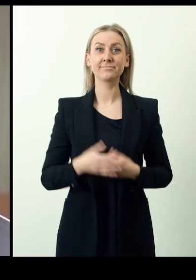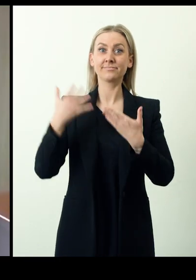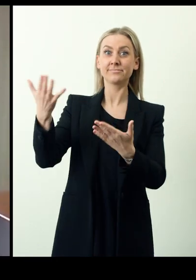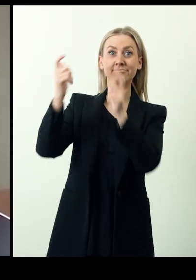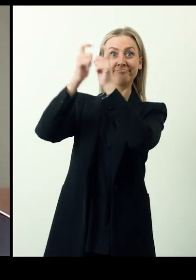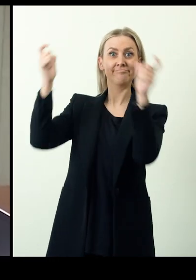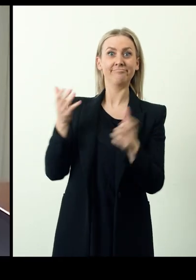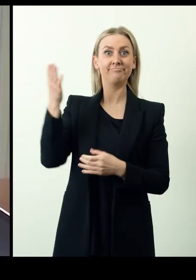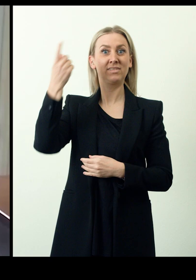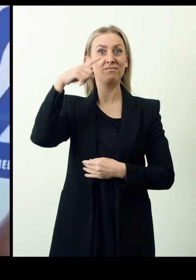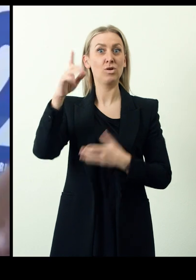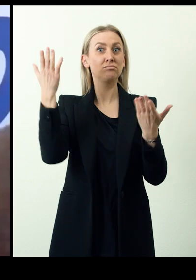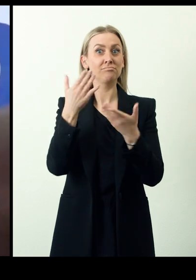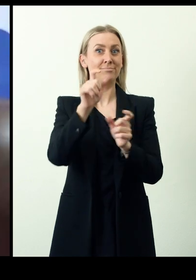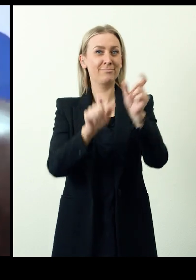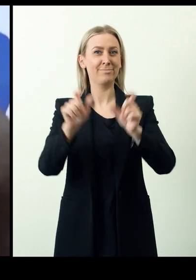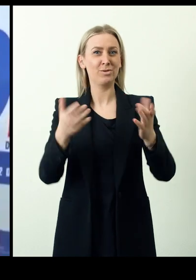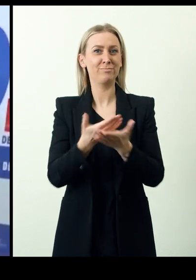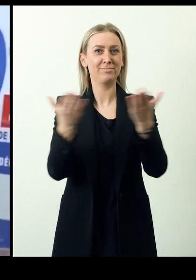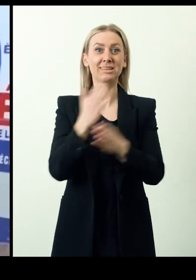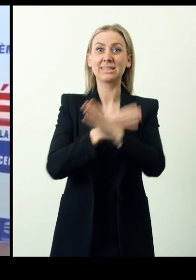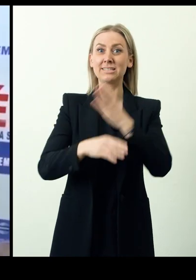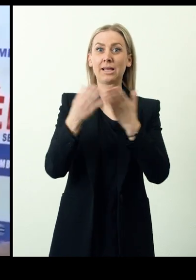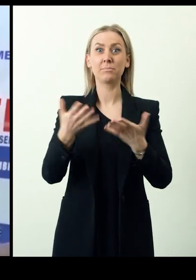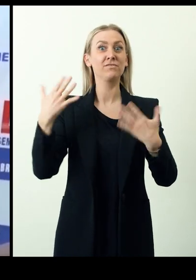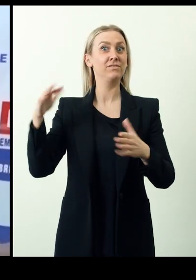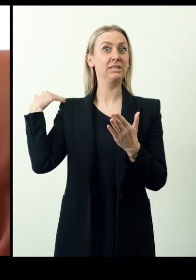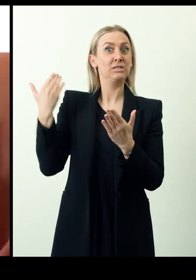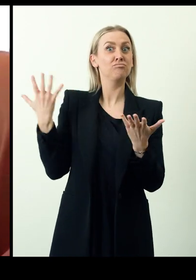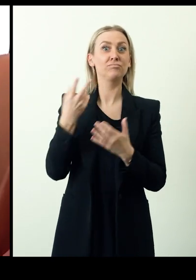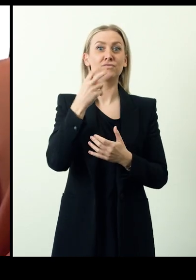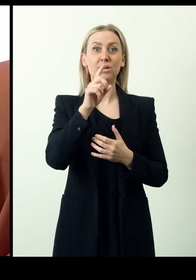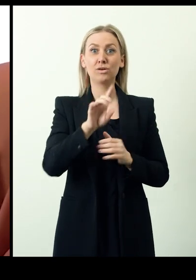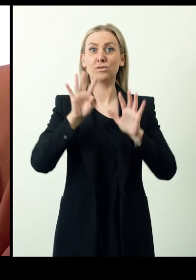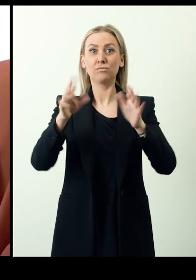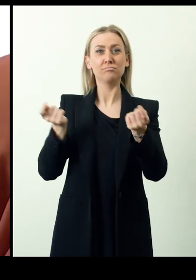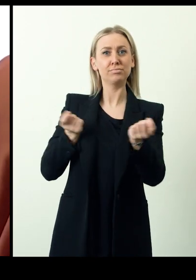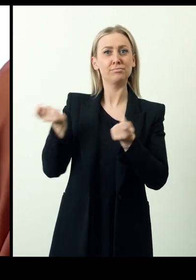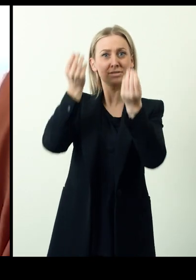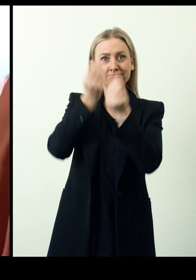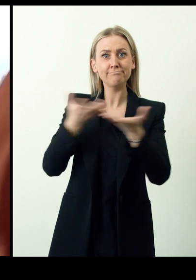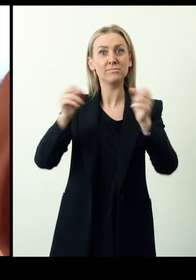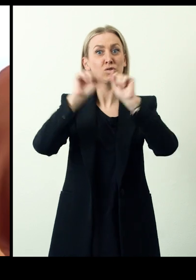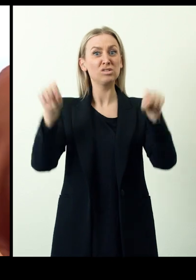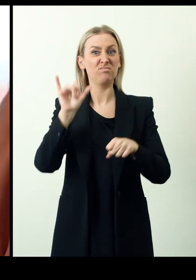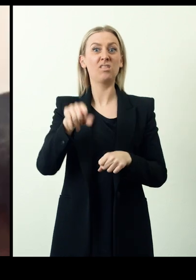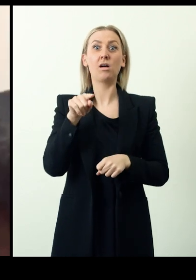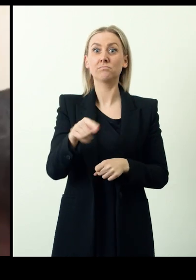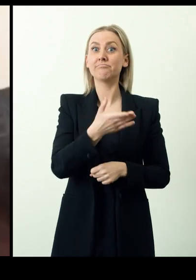The Djibouti National Agency for Persons with Disabilities launched a management information system in 2019 that facilitated support